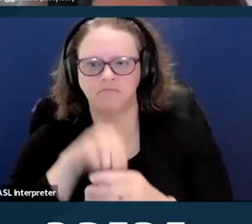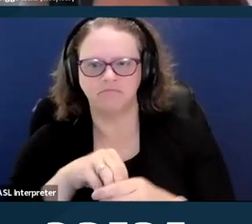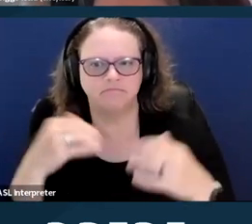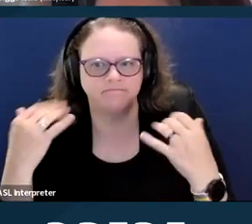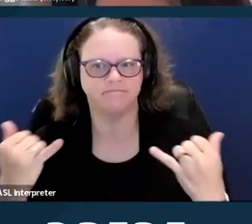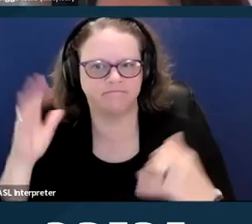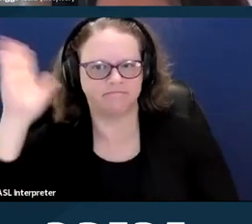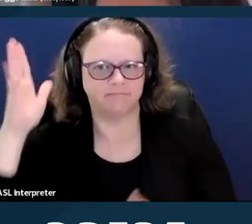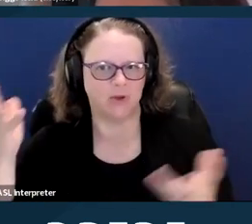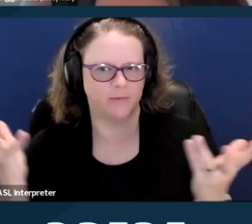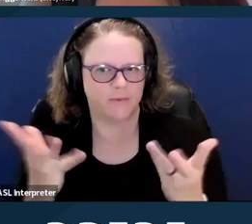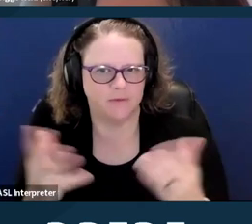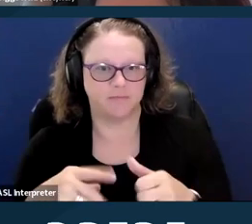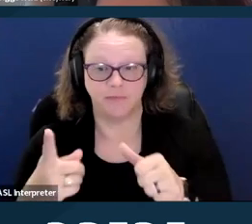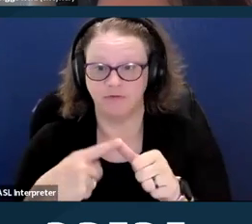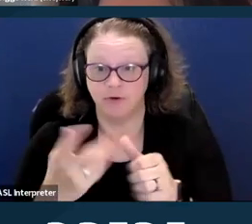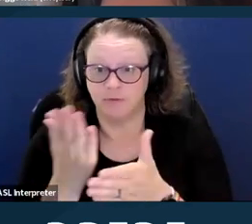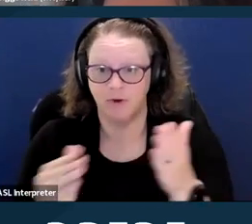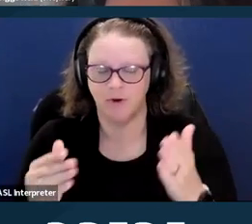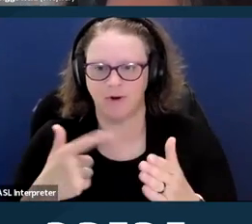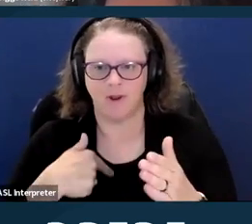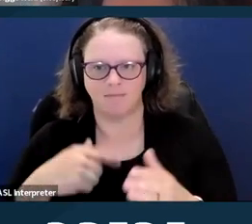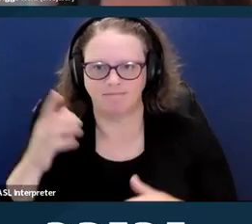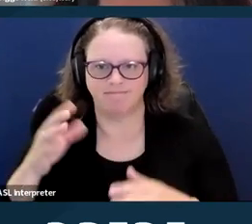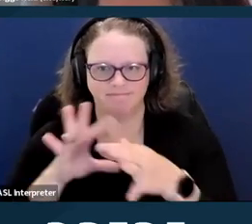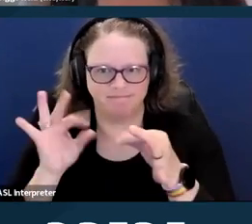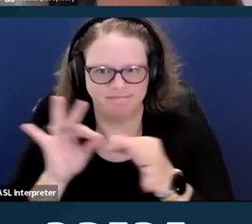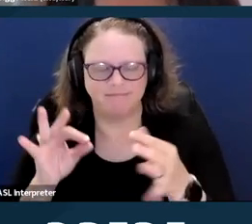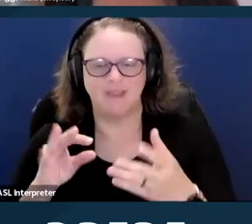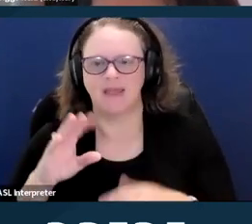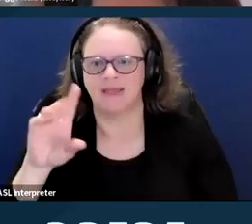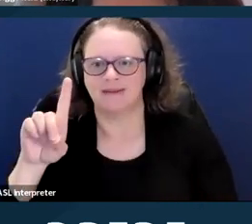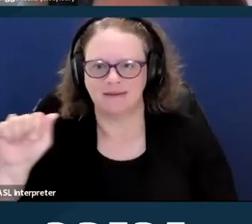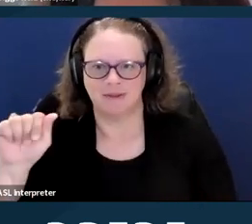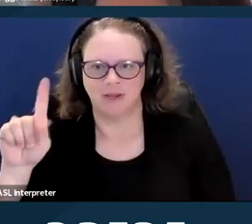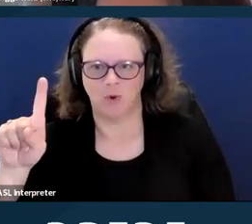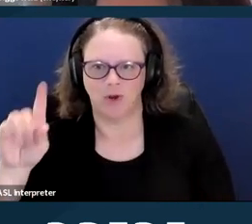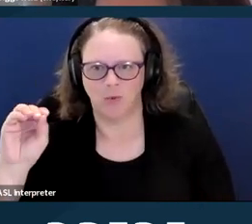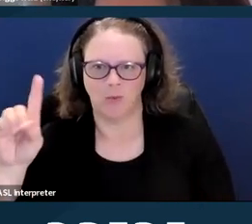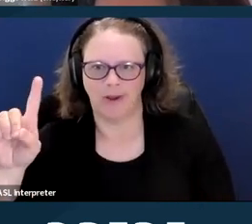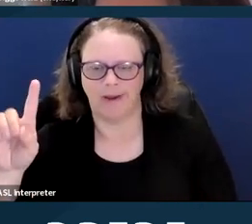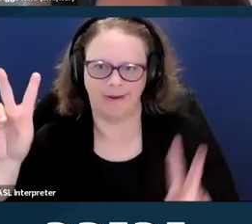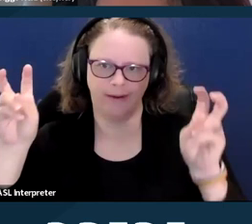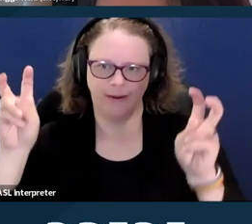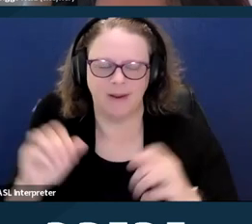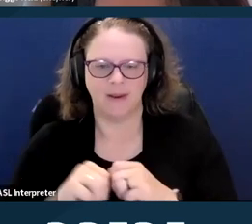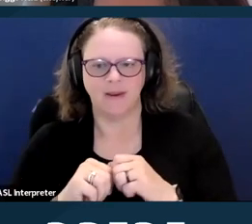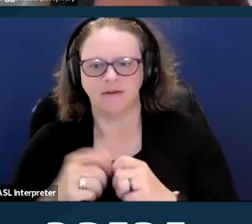that I'm gonna be talking about is Disability 101, so that we're all on a similar knowledge level